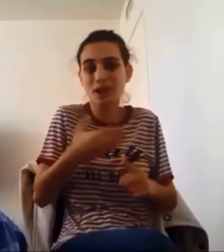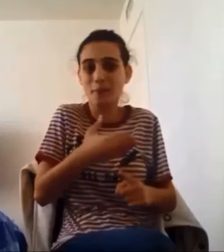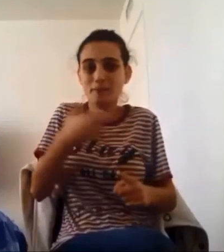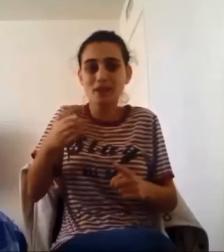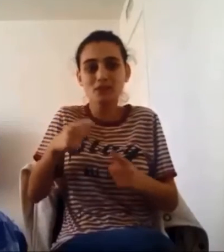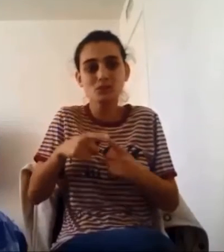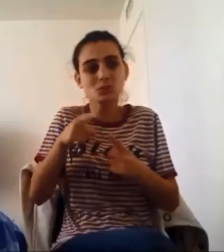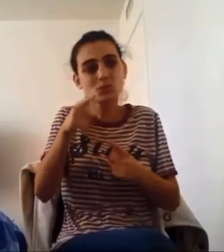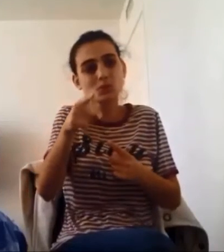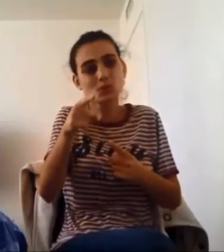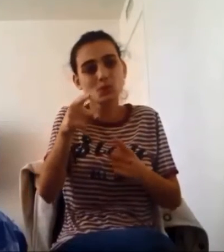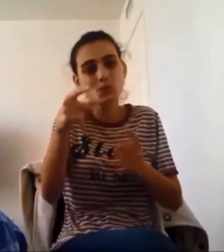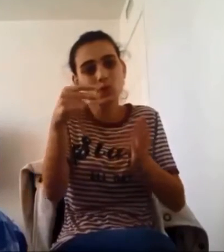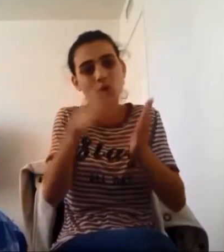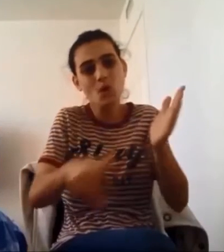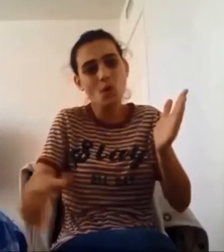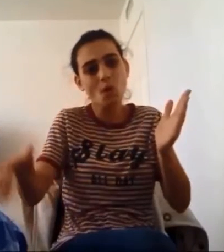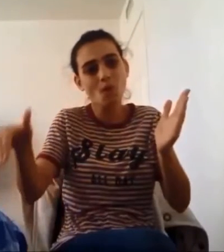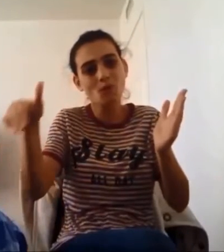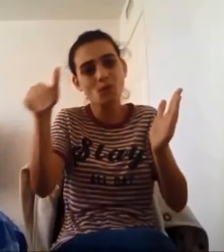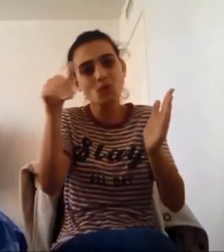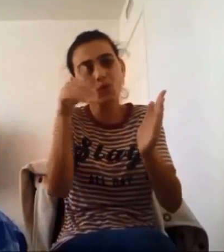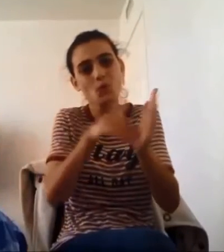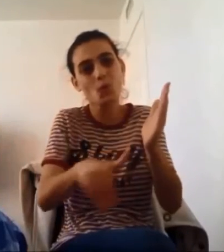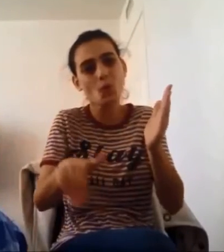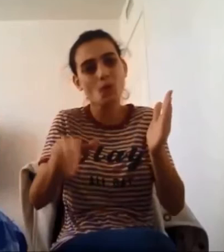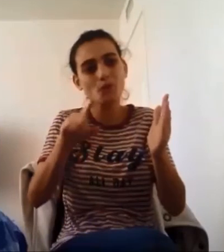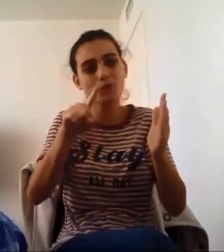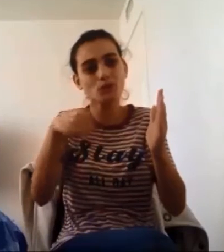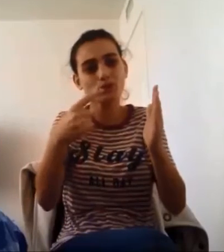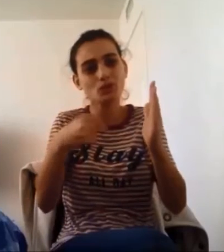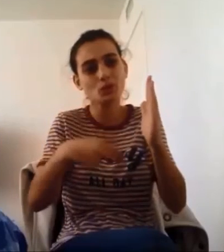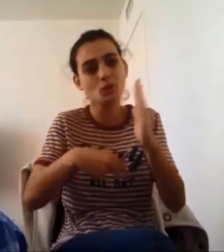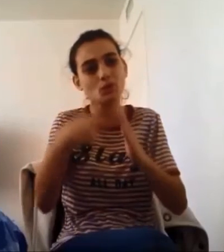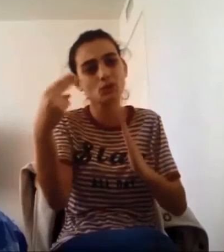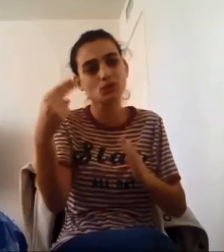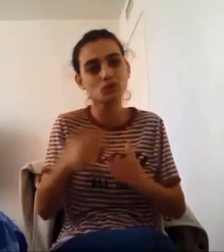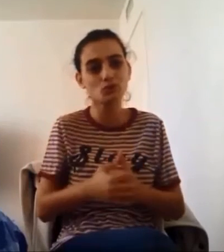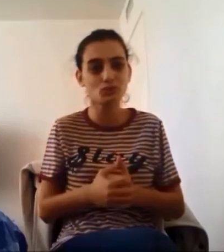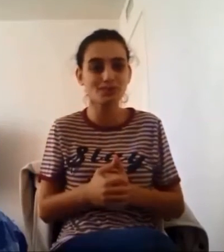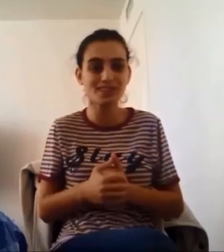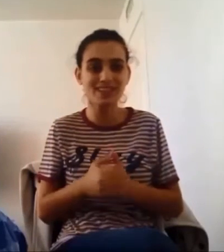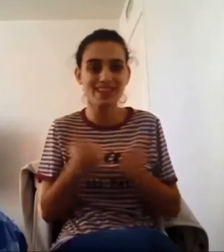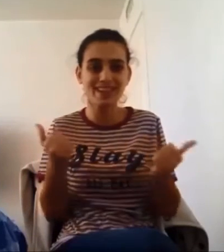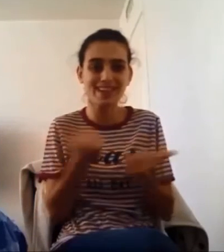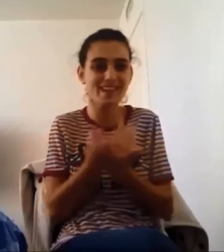I’m next to you Over and over, the only truth